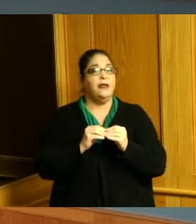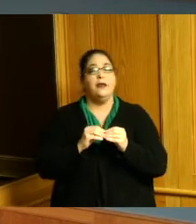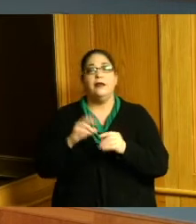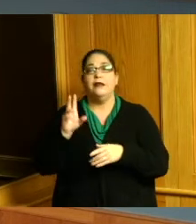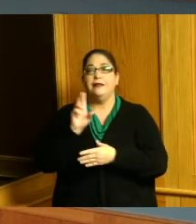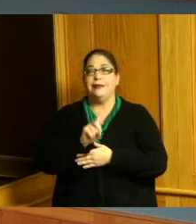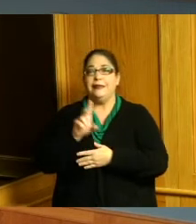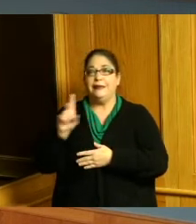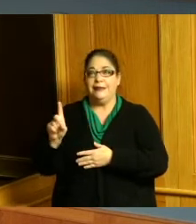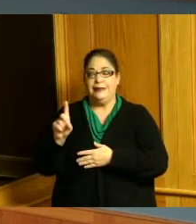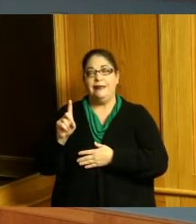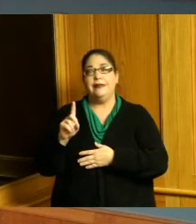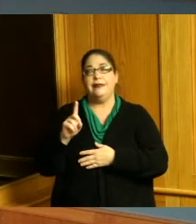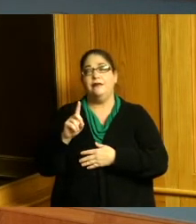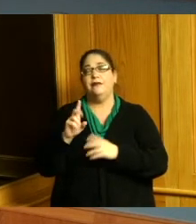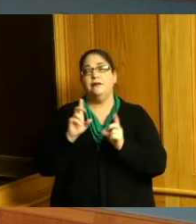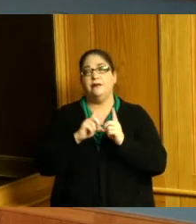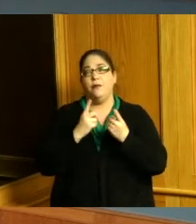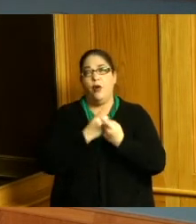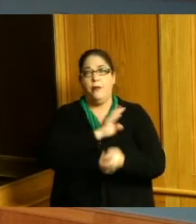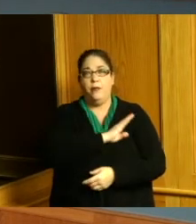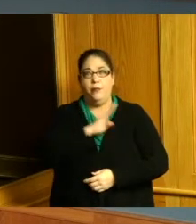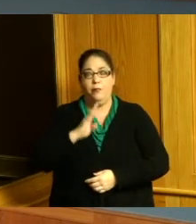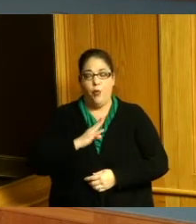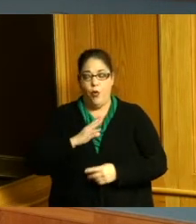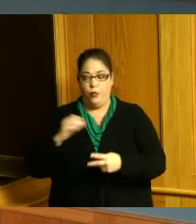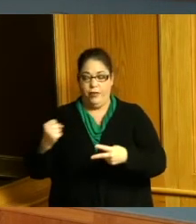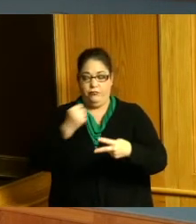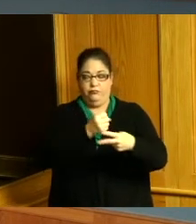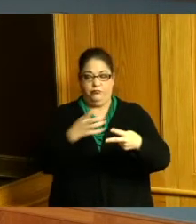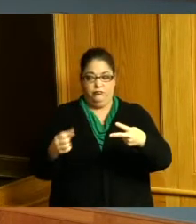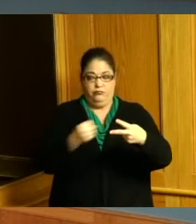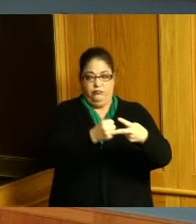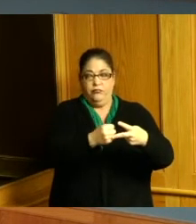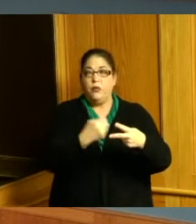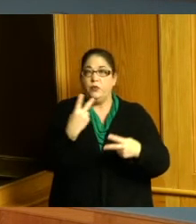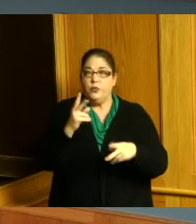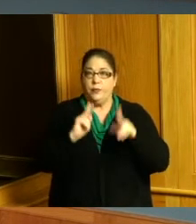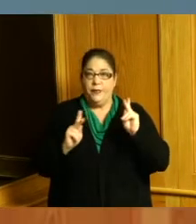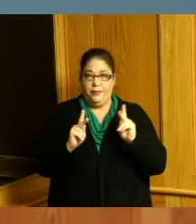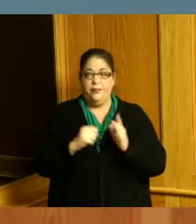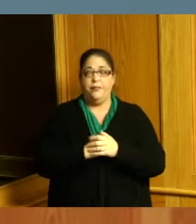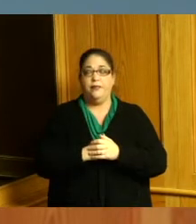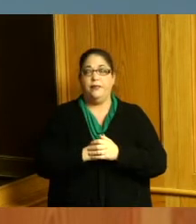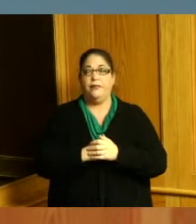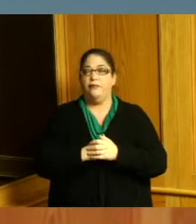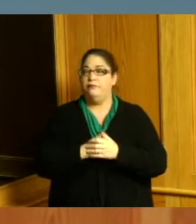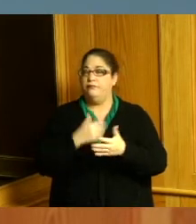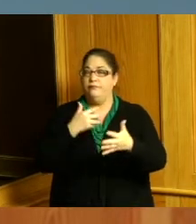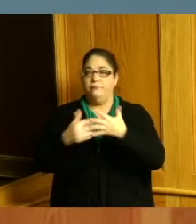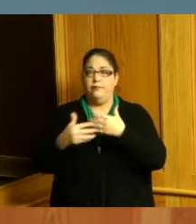disabilities board because we wanted to make sure that no matter what border Commission comes vacant